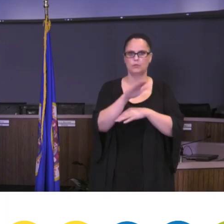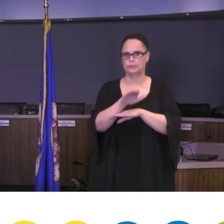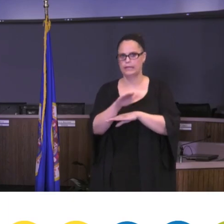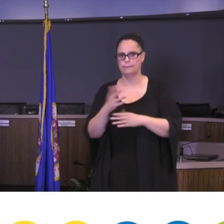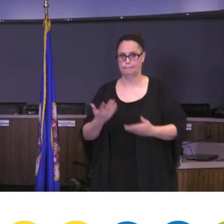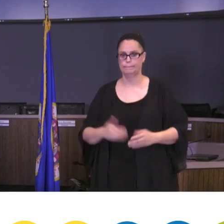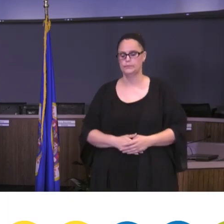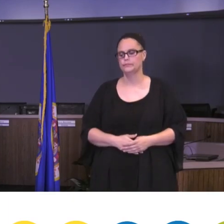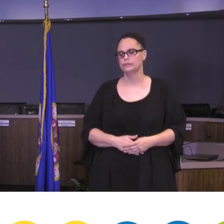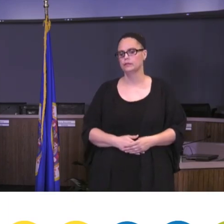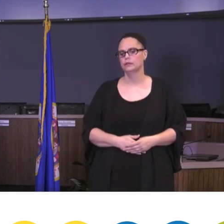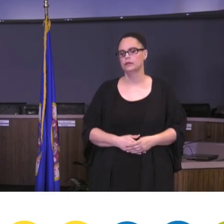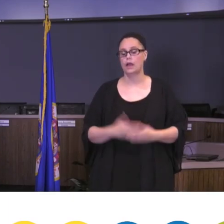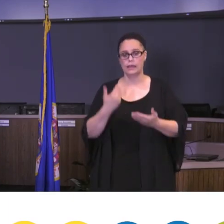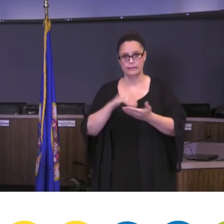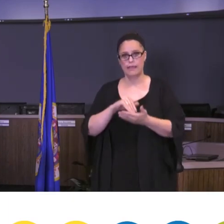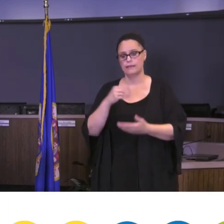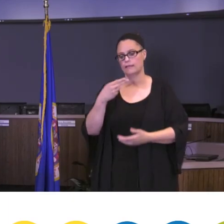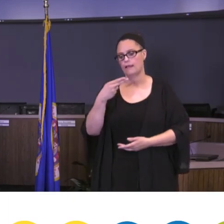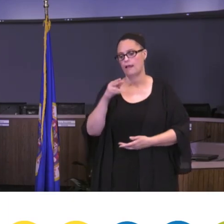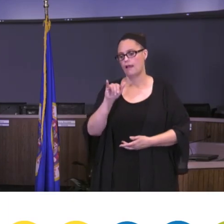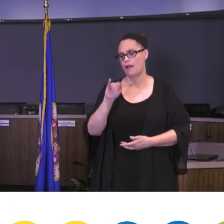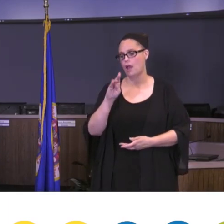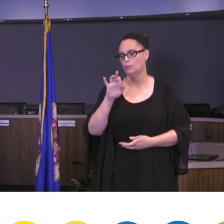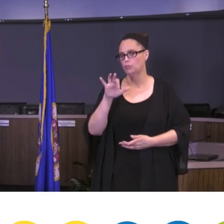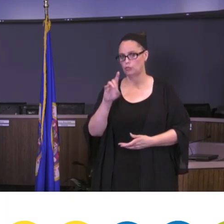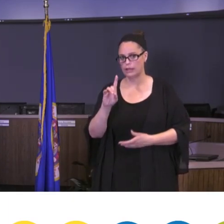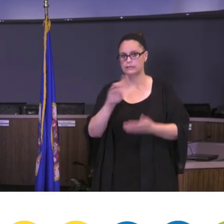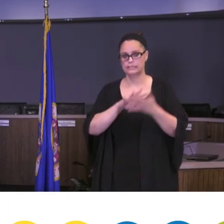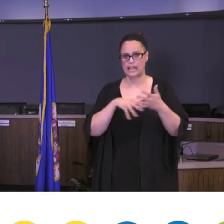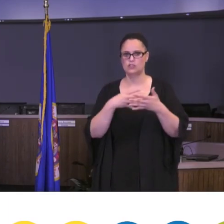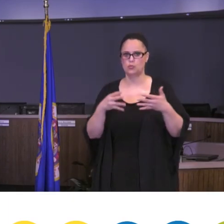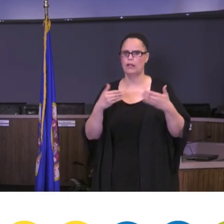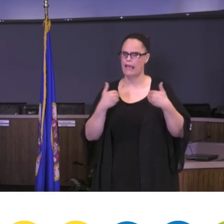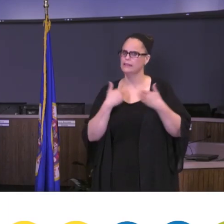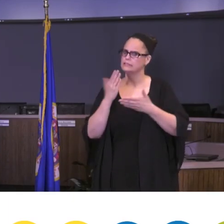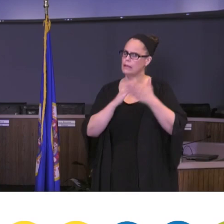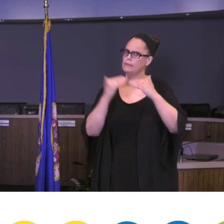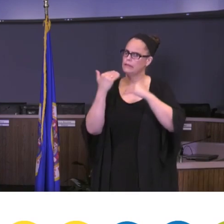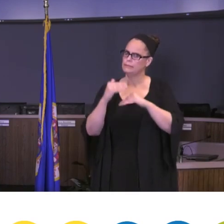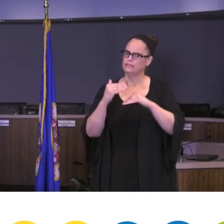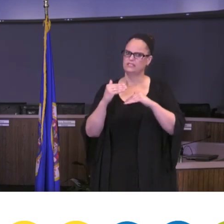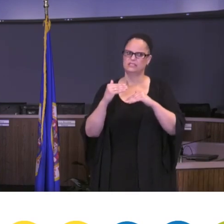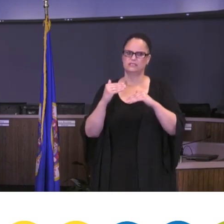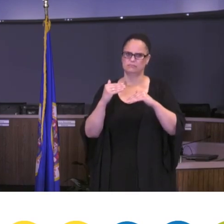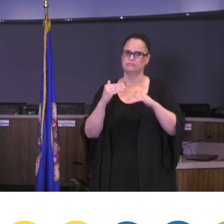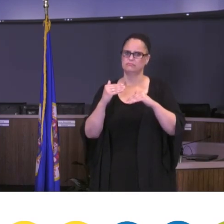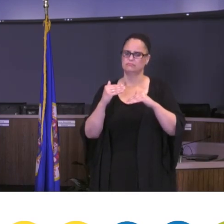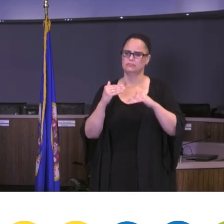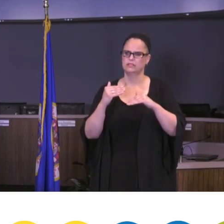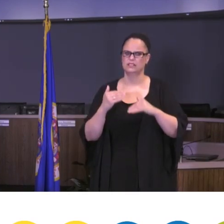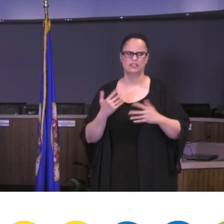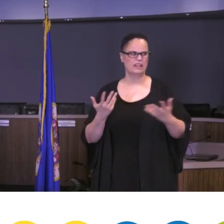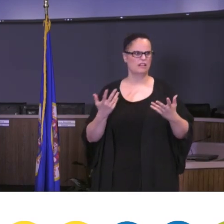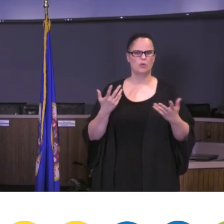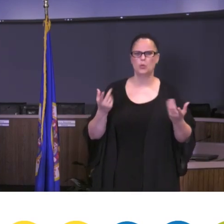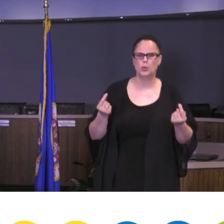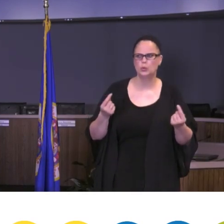Again, the hybrid schedule has some limitations. There's a lot of moving parts. Some of you might be wondering about transportation and how are we